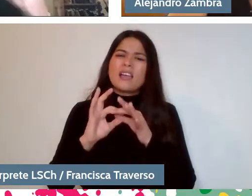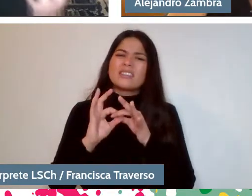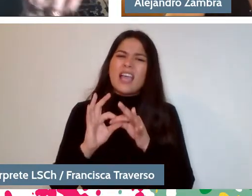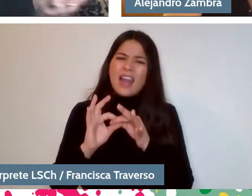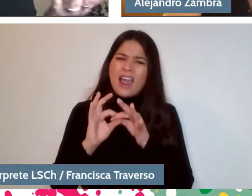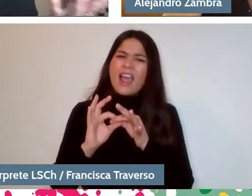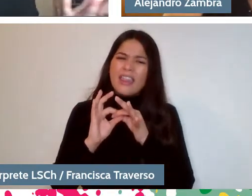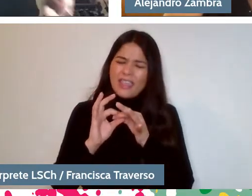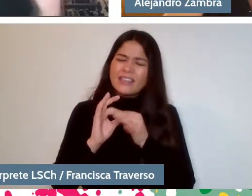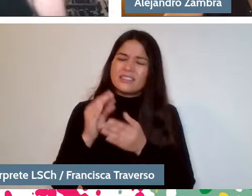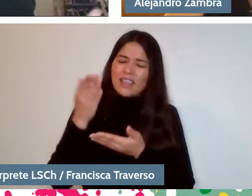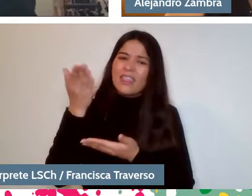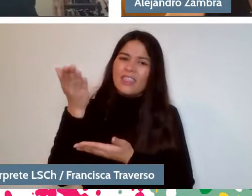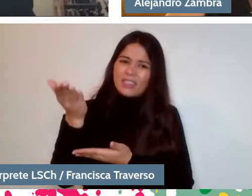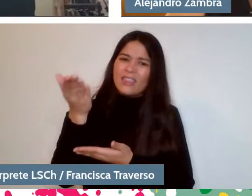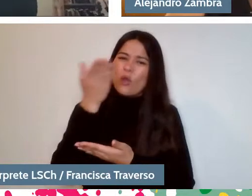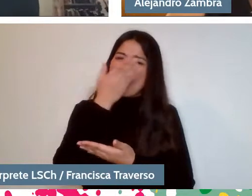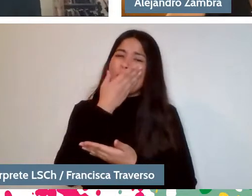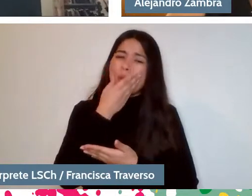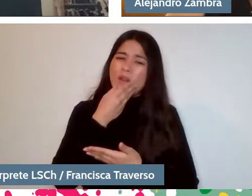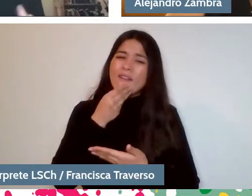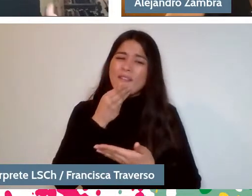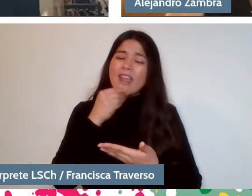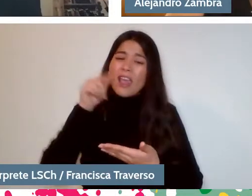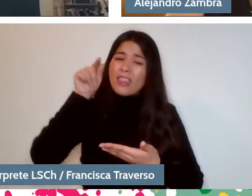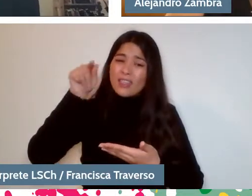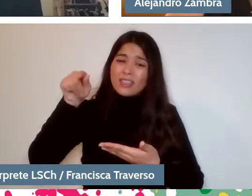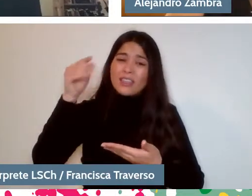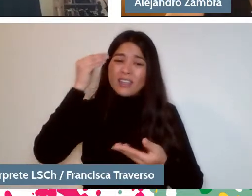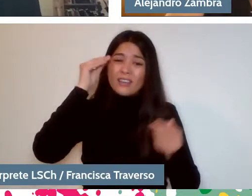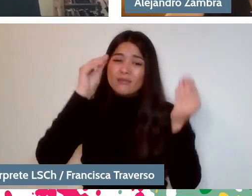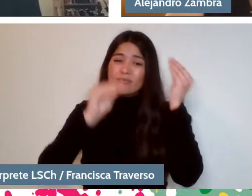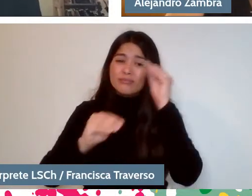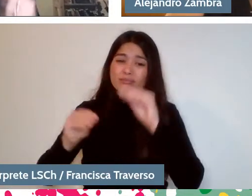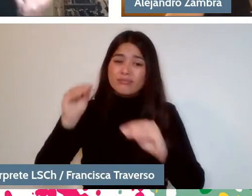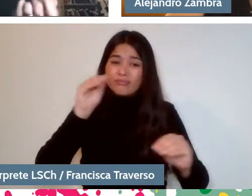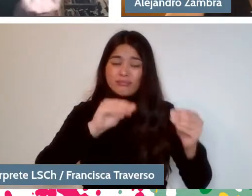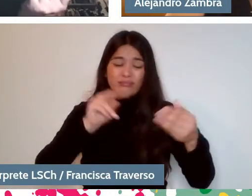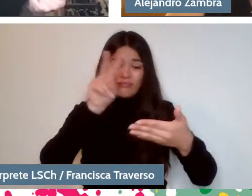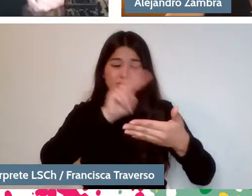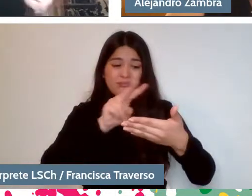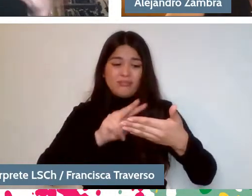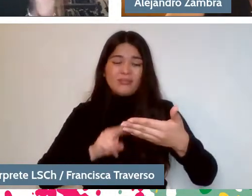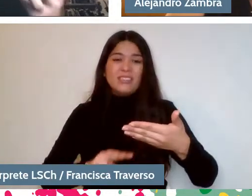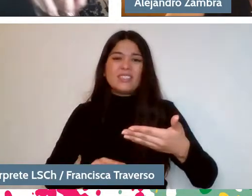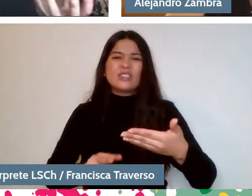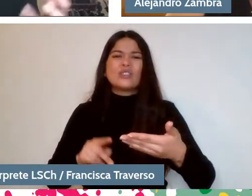and they are very beautiful because they are put there with great beauty, are those twists, there's a joke.